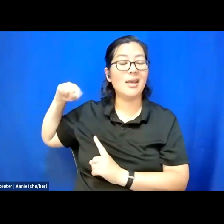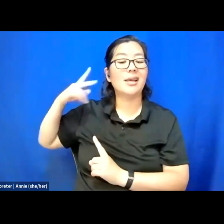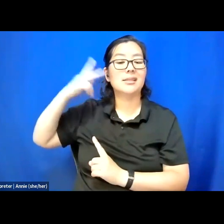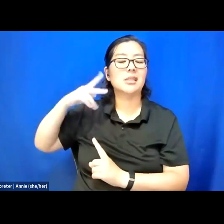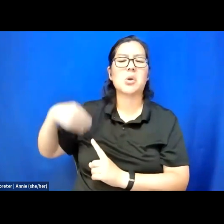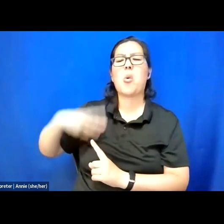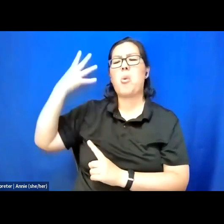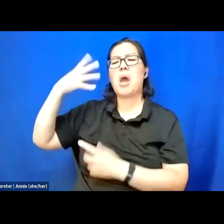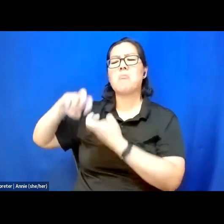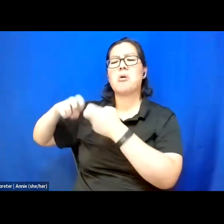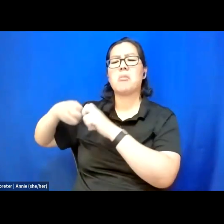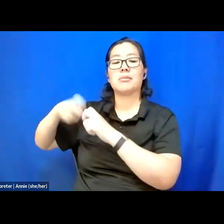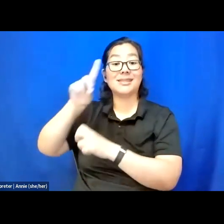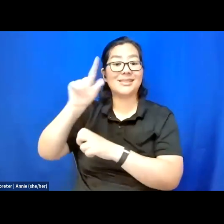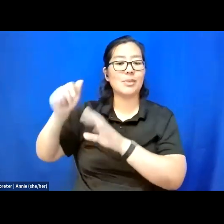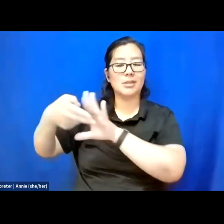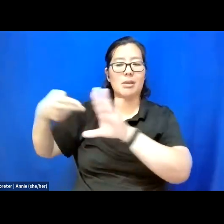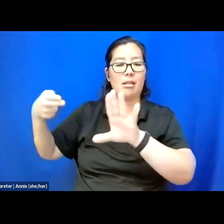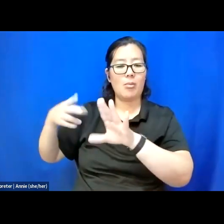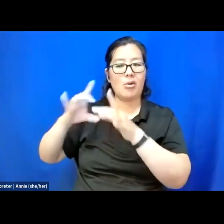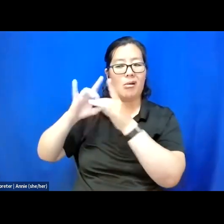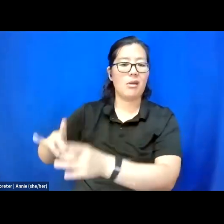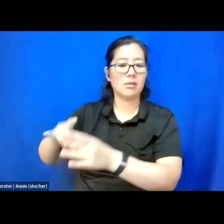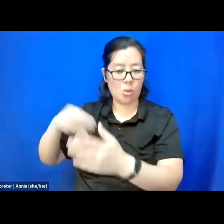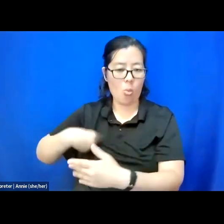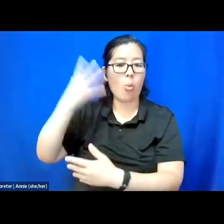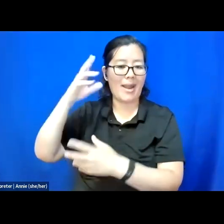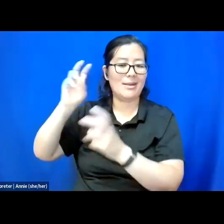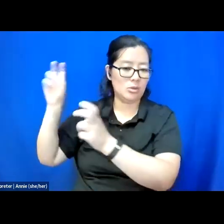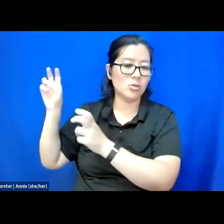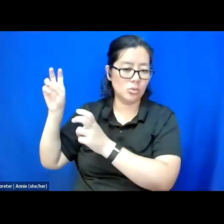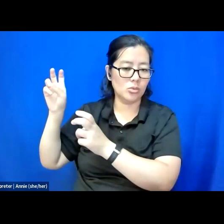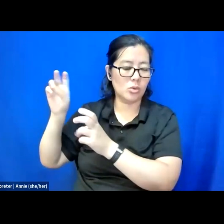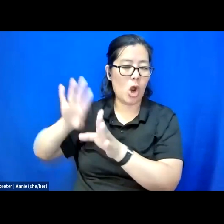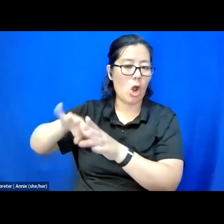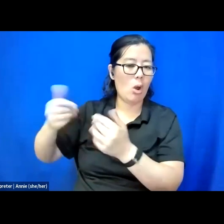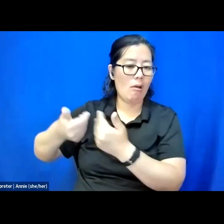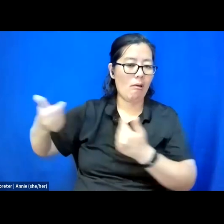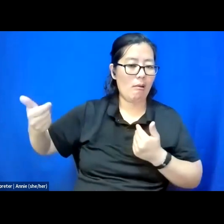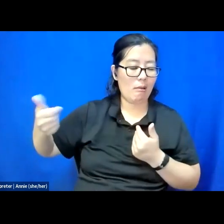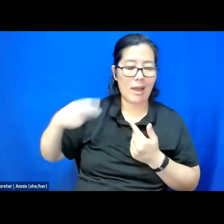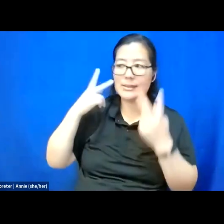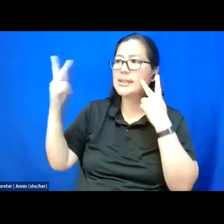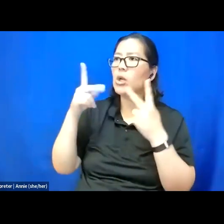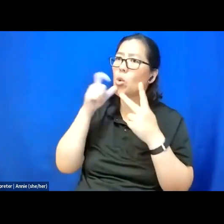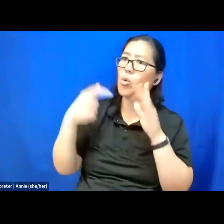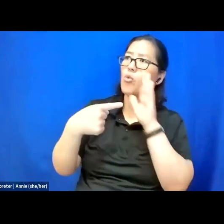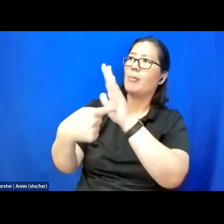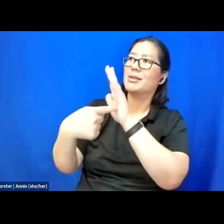disability has been mainly perceived as a mainly white issue. And seeing all of these faces, black faces, indigenous faces,